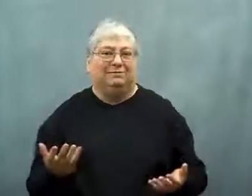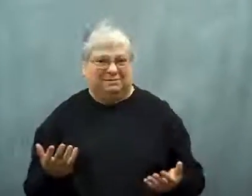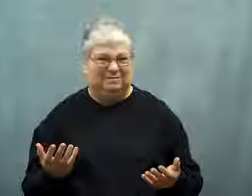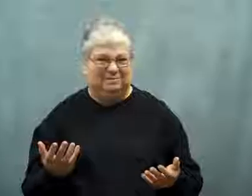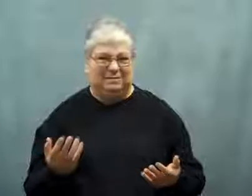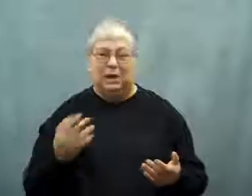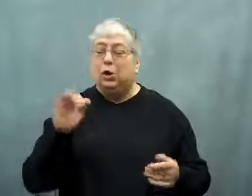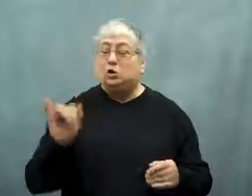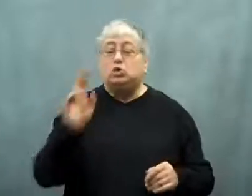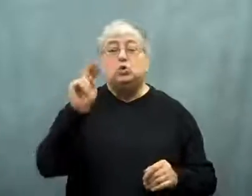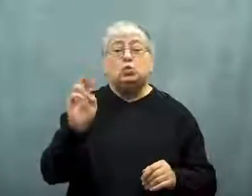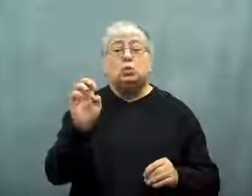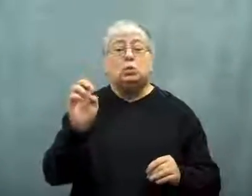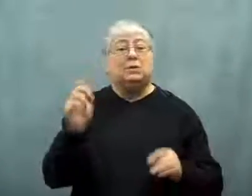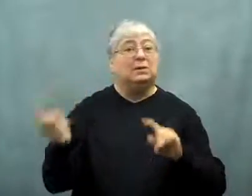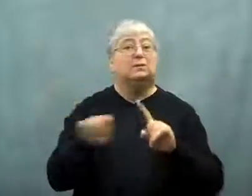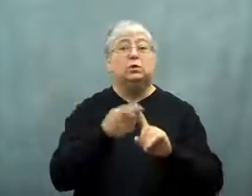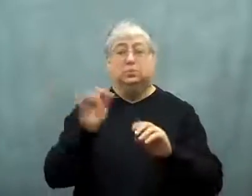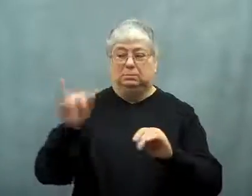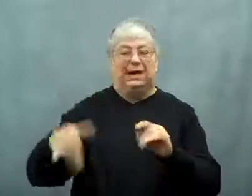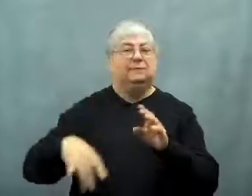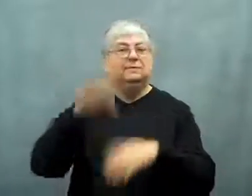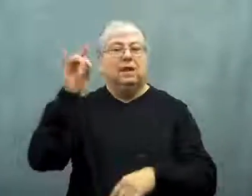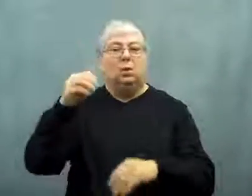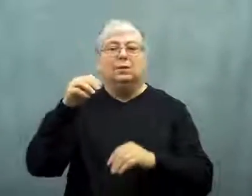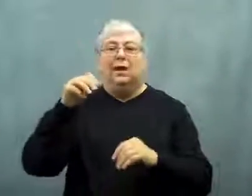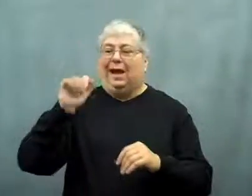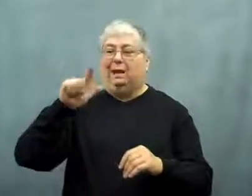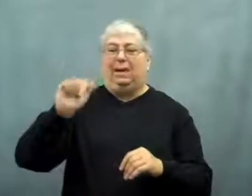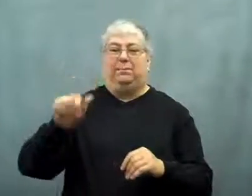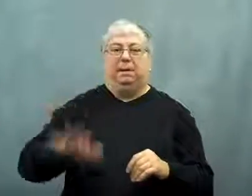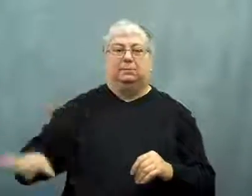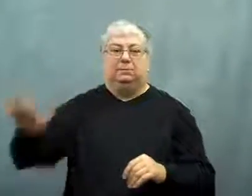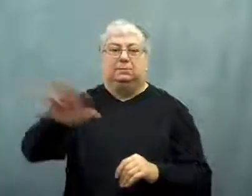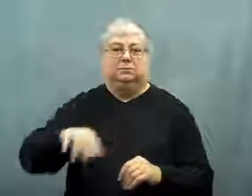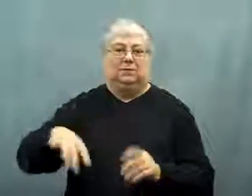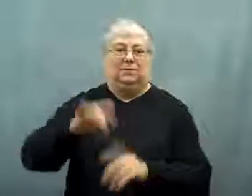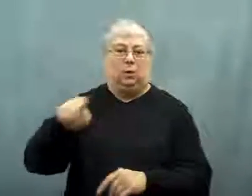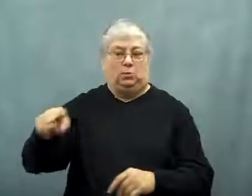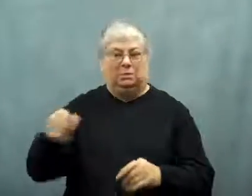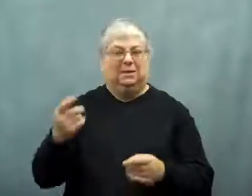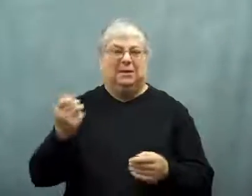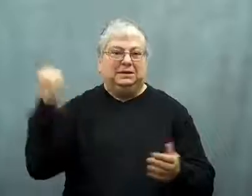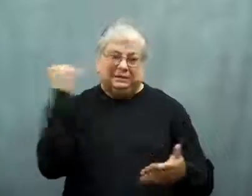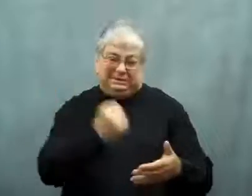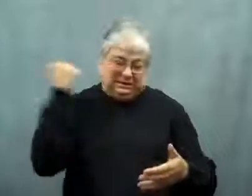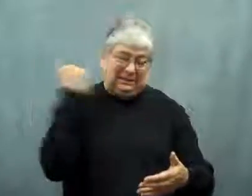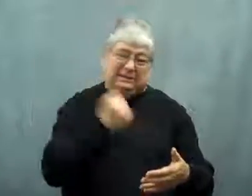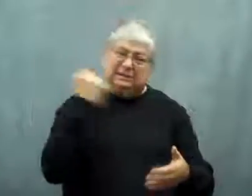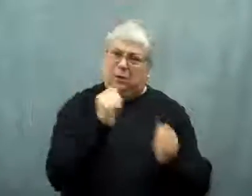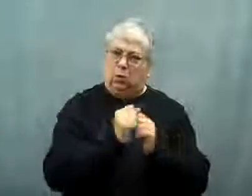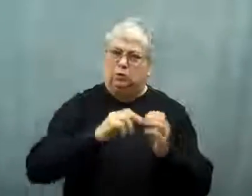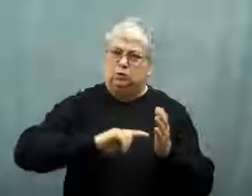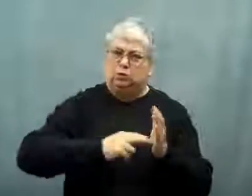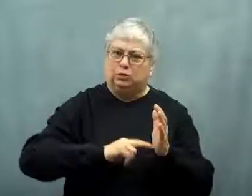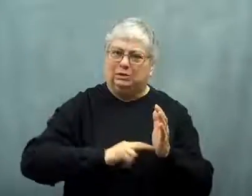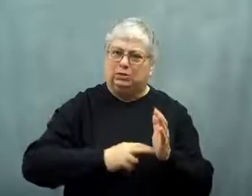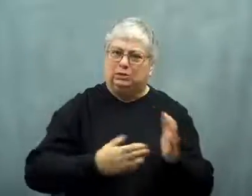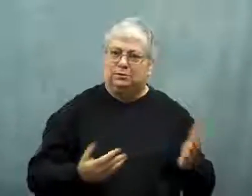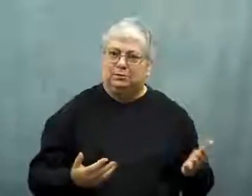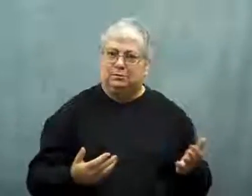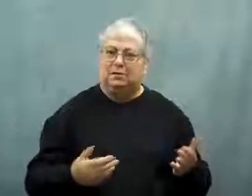The first one was found in June in Alabama.